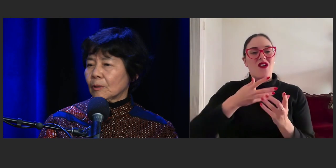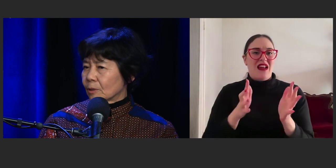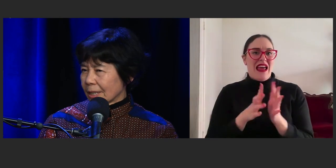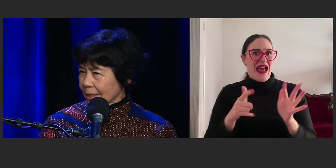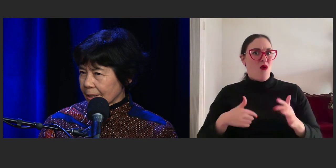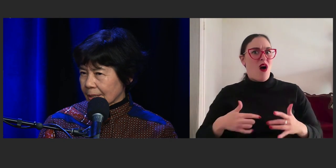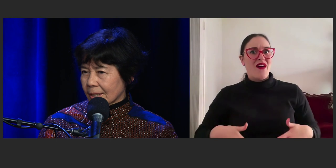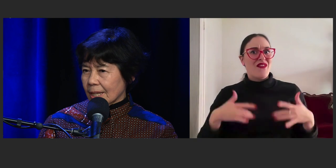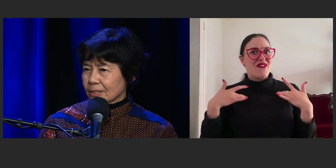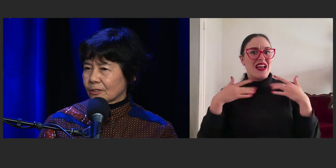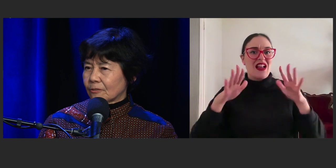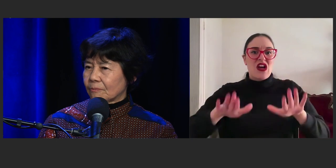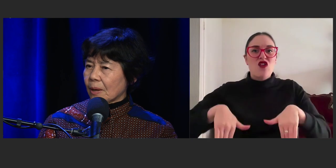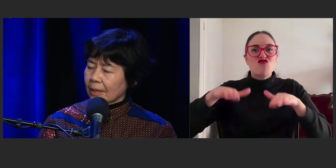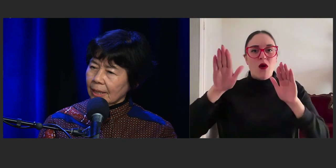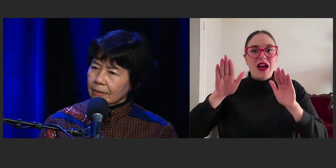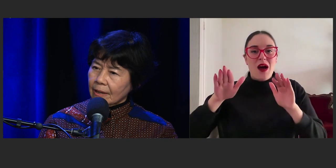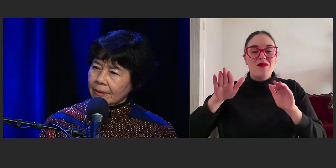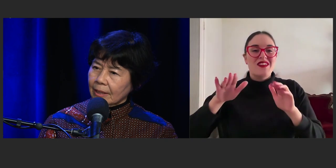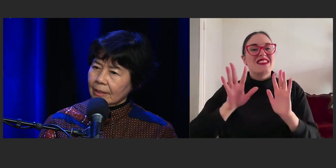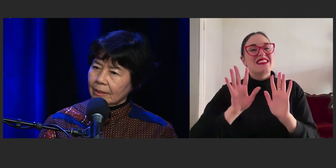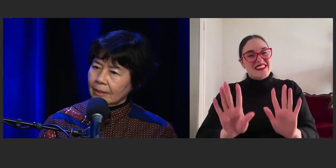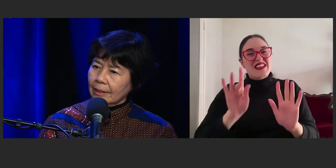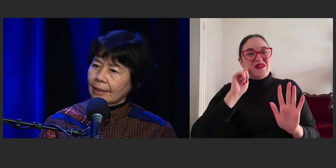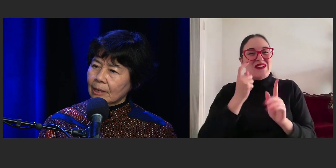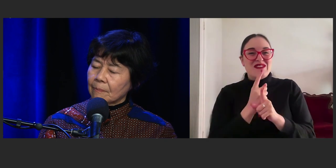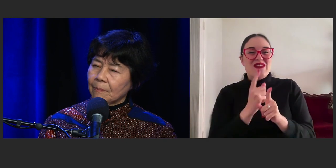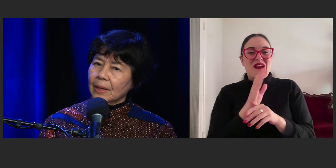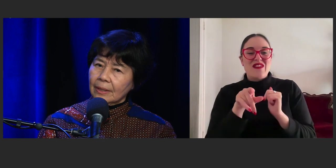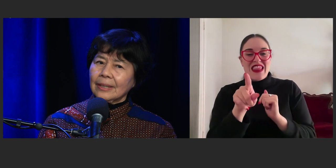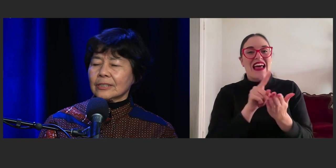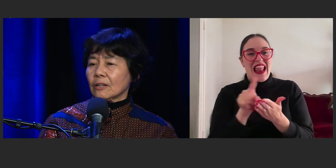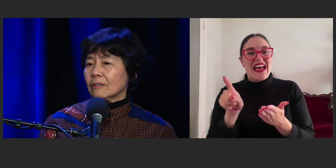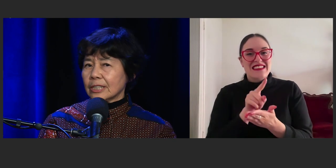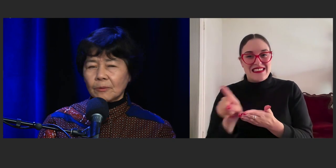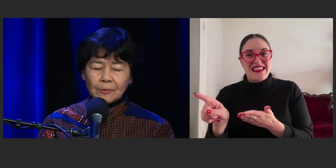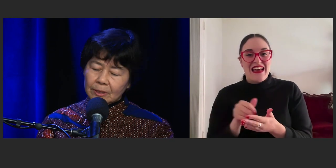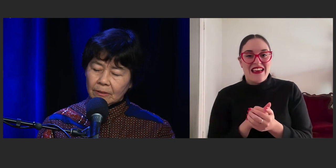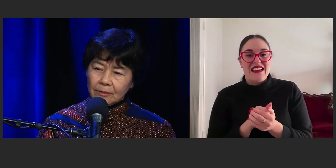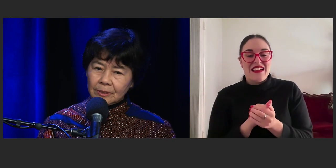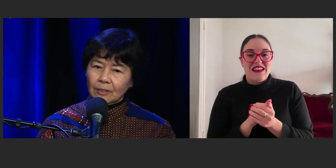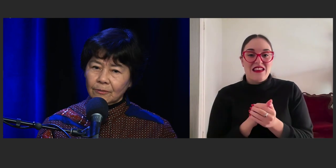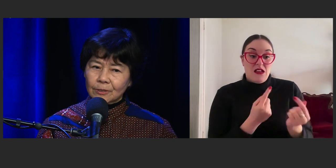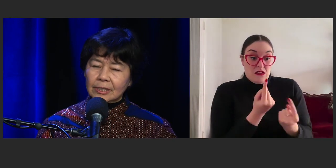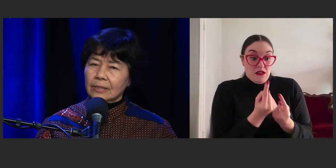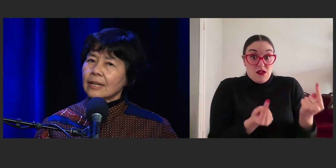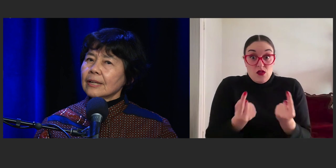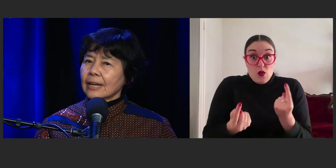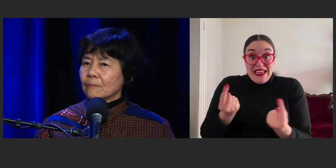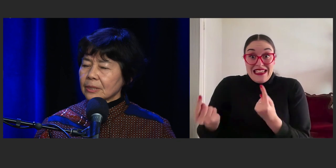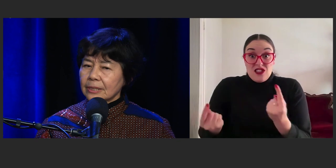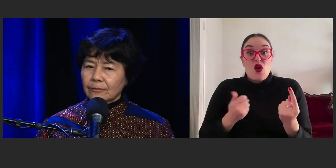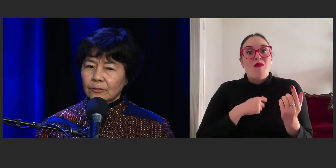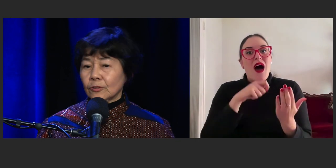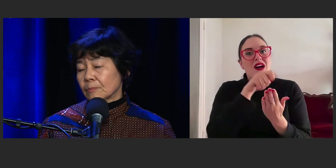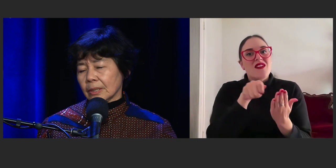But we'll get to that sort of part later, I think. [Zuva] Sure, yeah. Yeah. So, each one of my novels comes in different forms